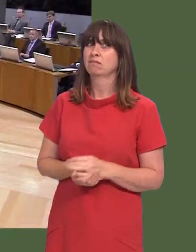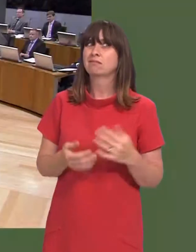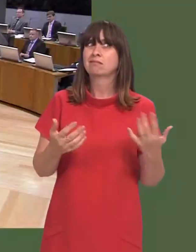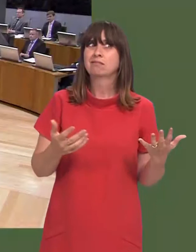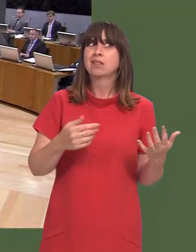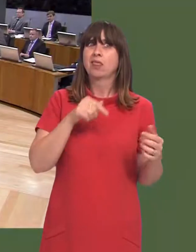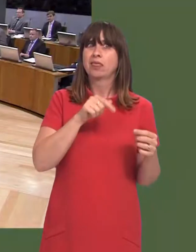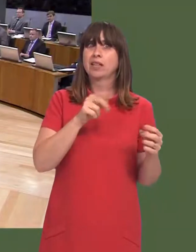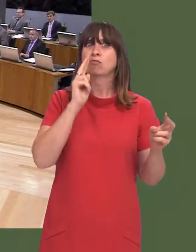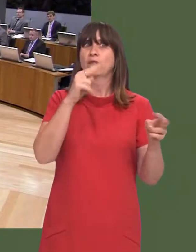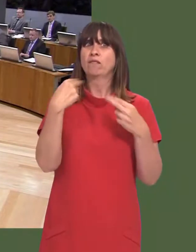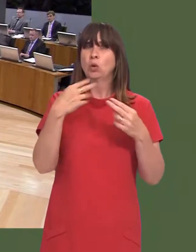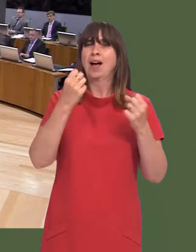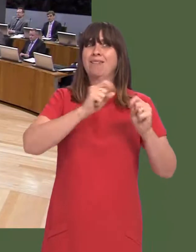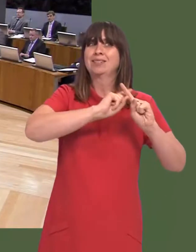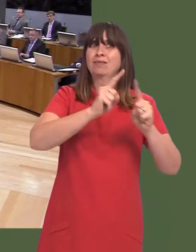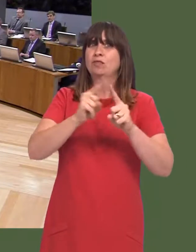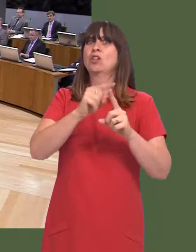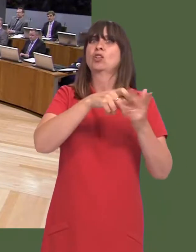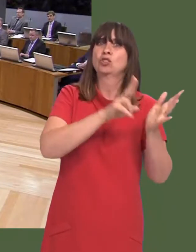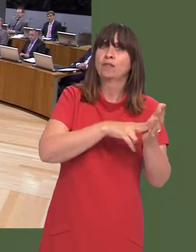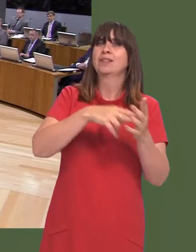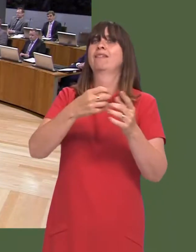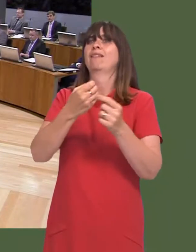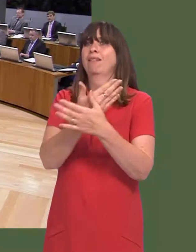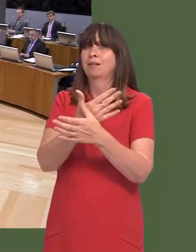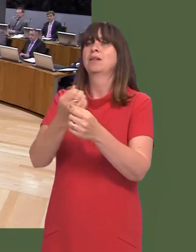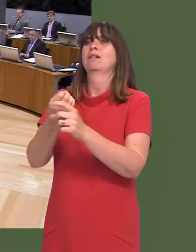Carwyn Jones: Well, we wouldnít have set up the review on a cross-party basis if we werenít going to take it seriously; obviously not.